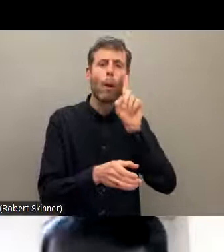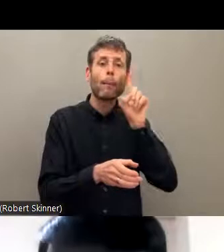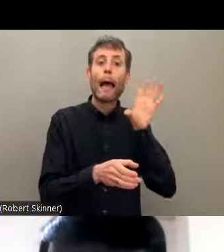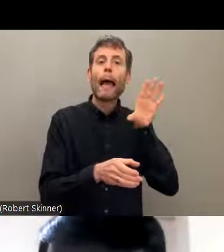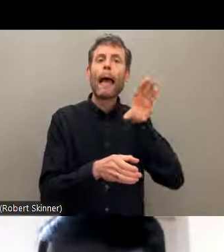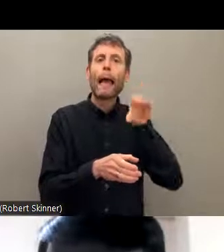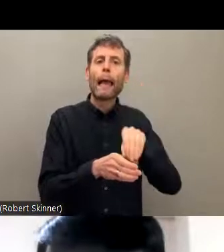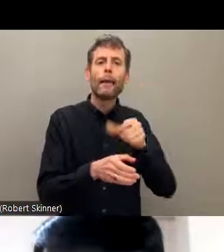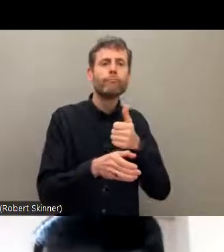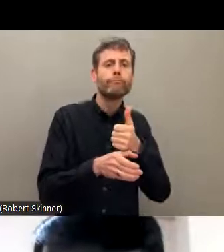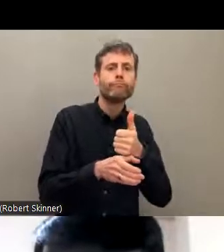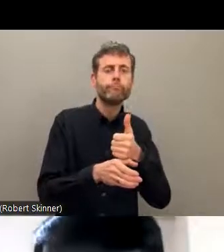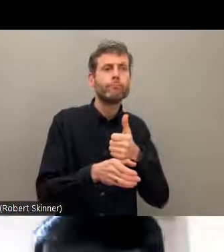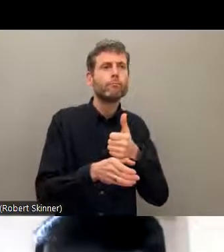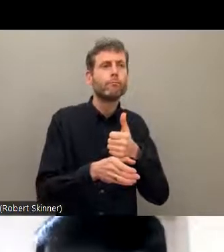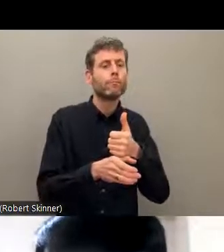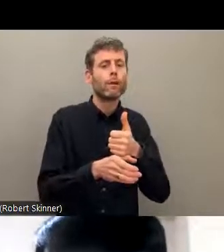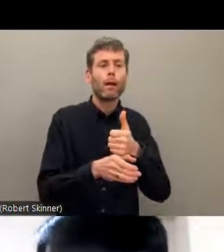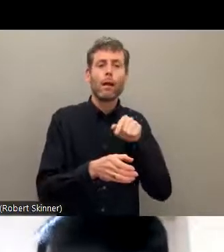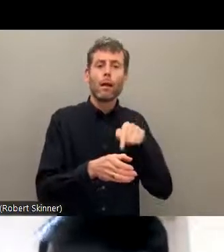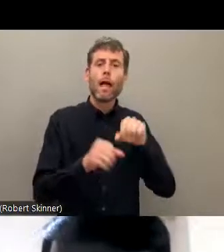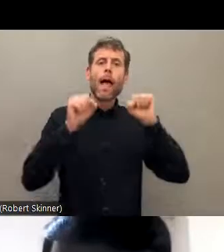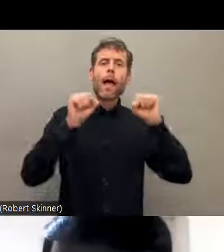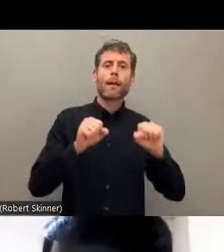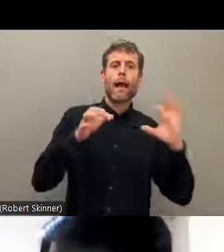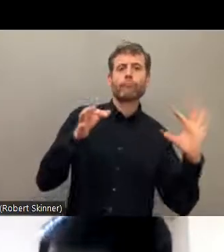to affiliate with an FDN, a national